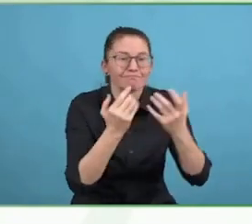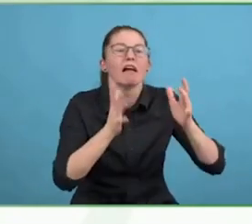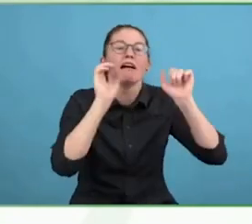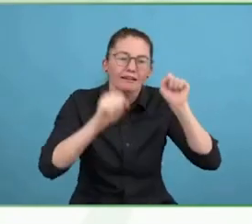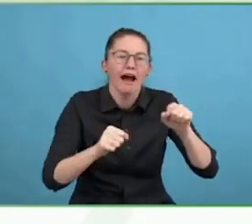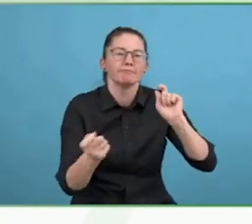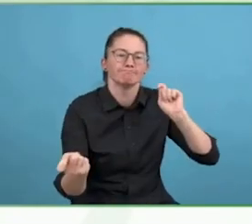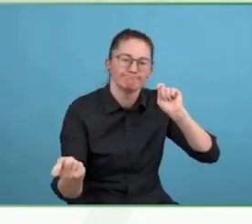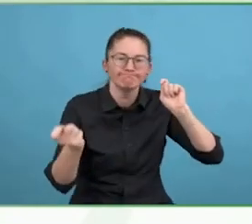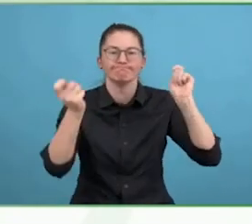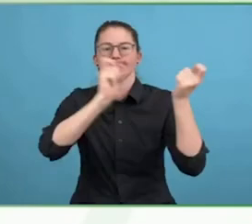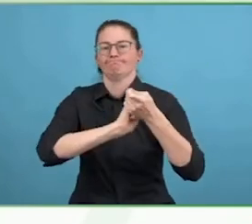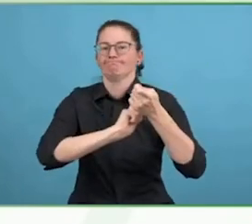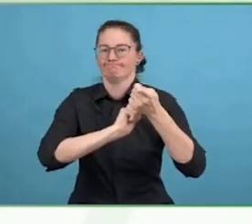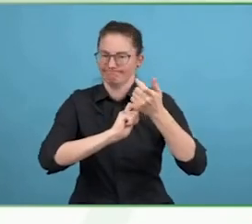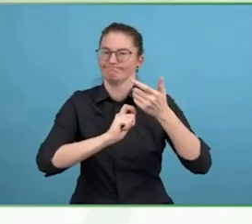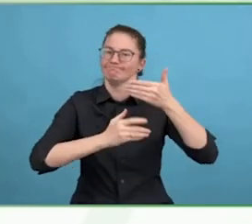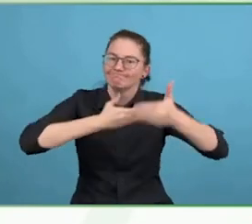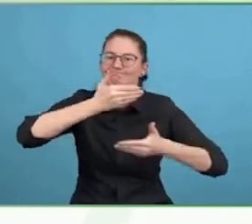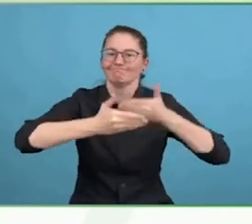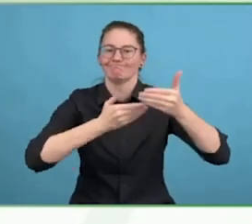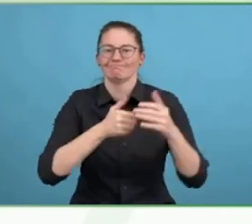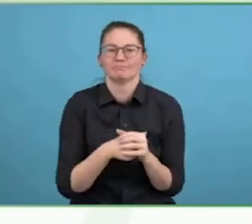Thank you so much for haviing me. My pleasure. Goodbye.